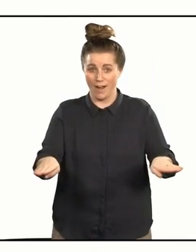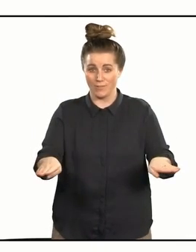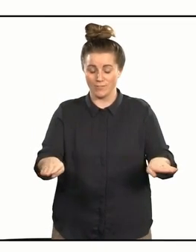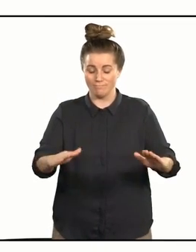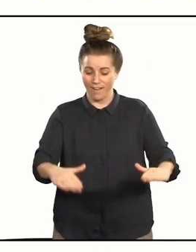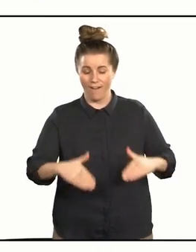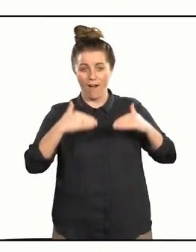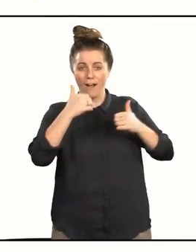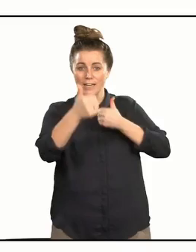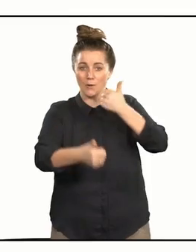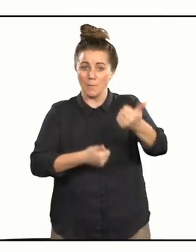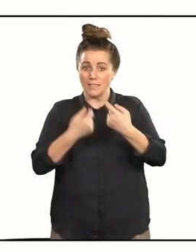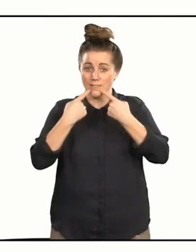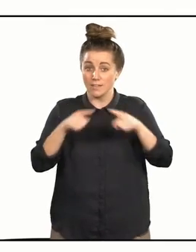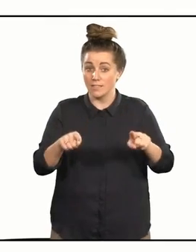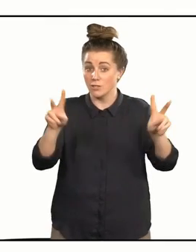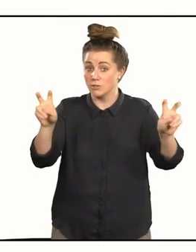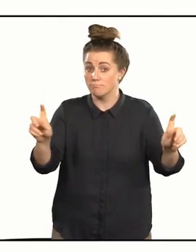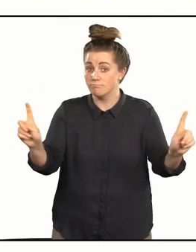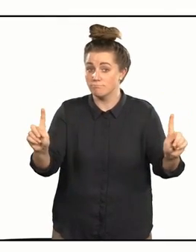Your Highly Commended citation reads,